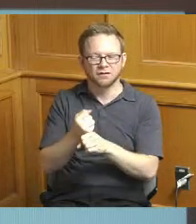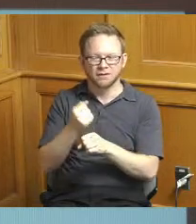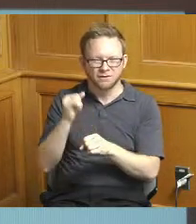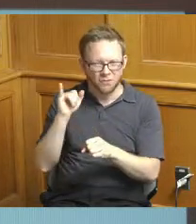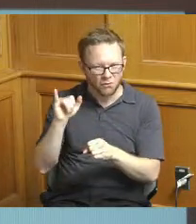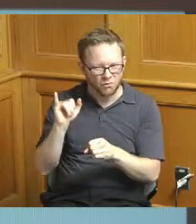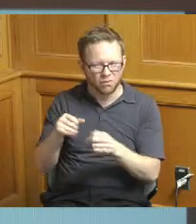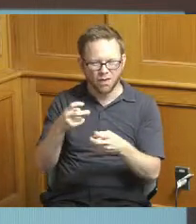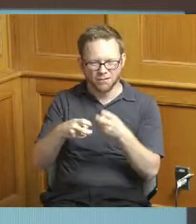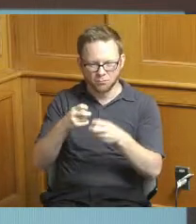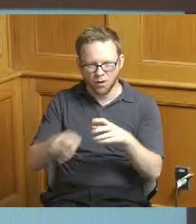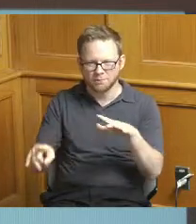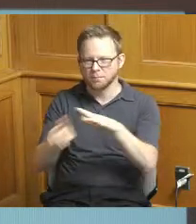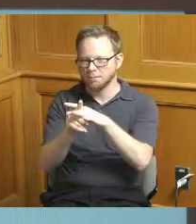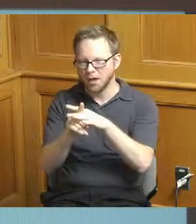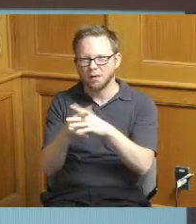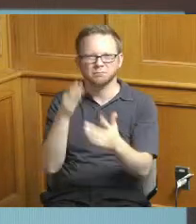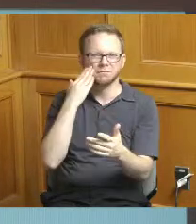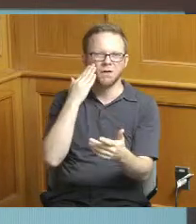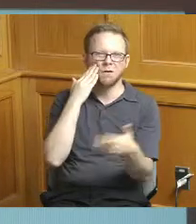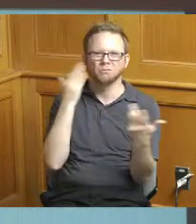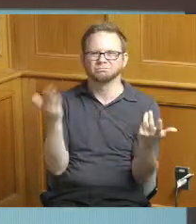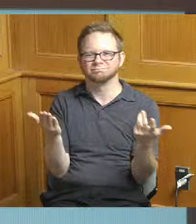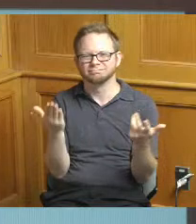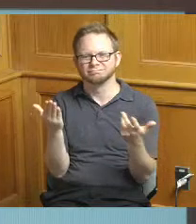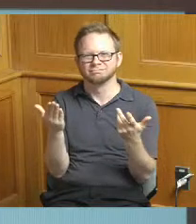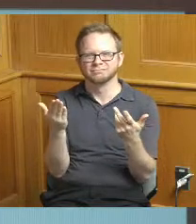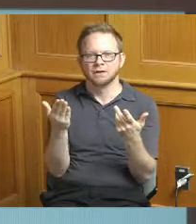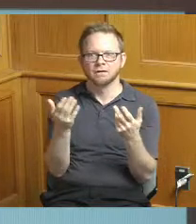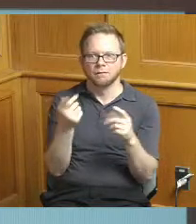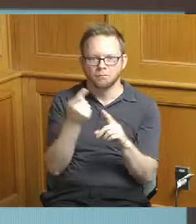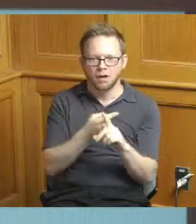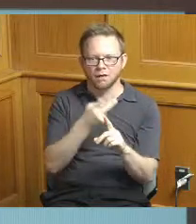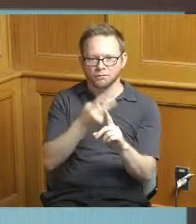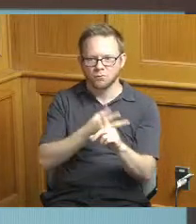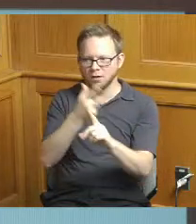issues where you know we have months go by without progress on getting a